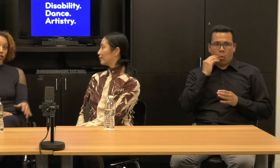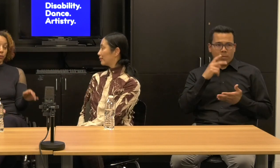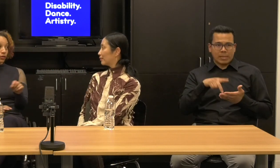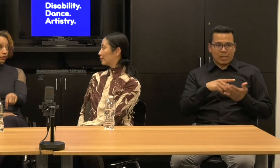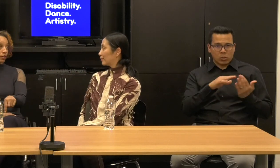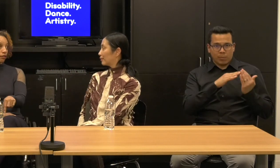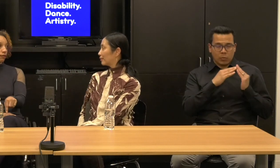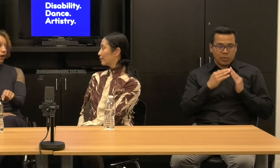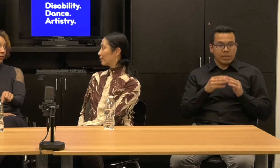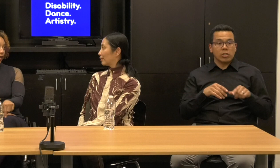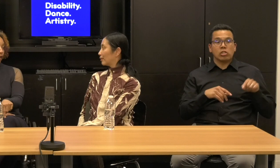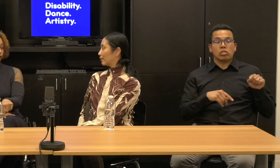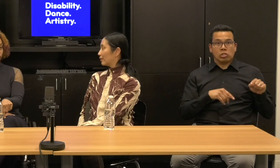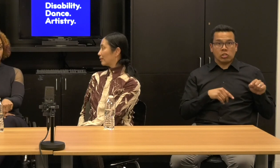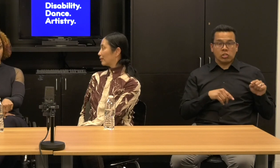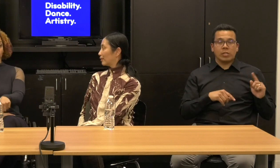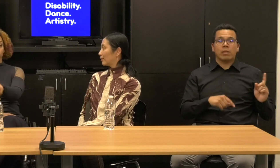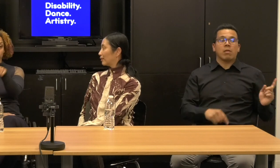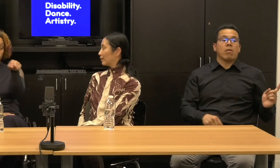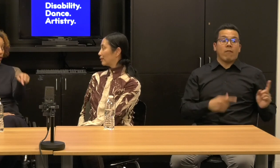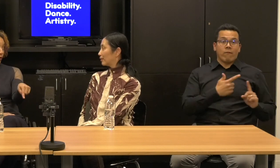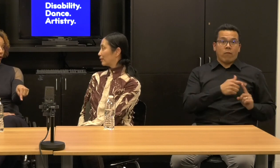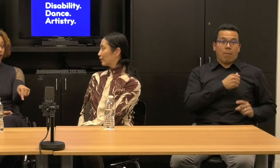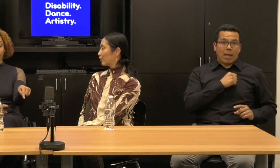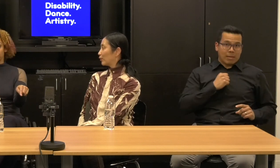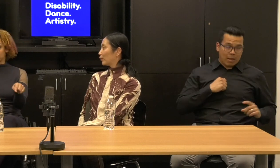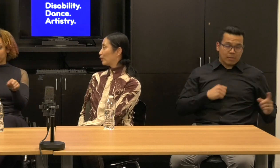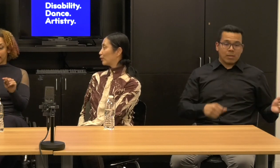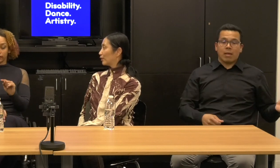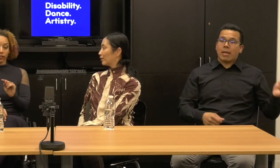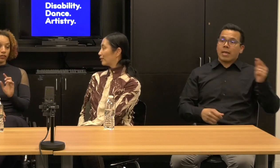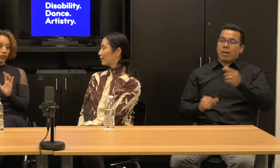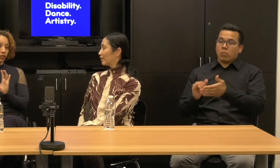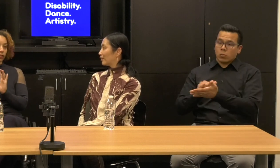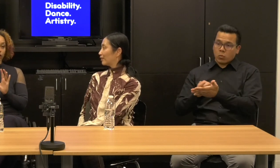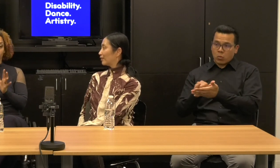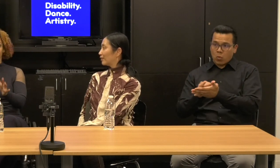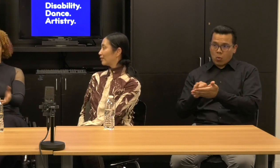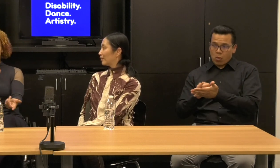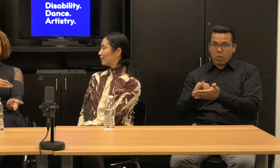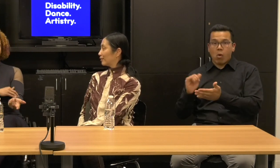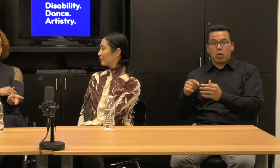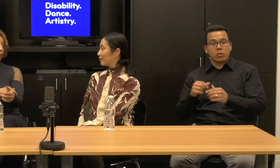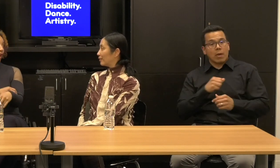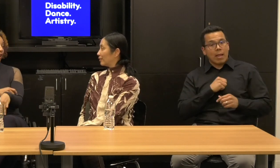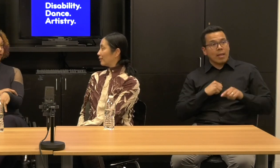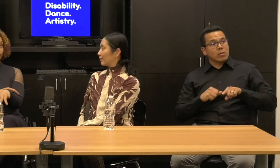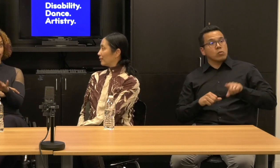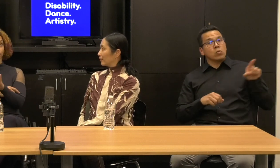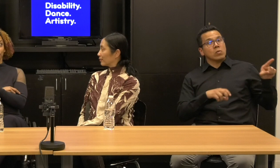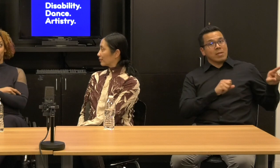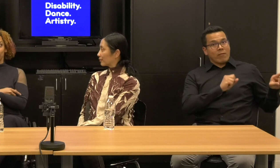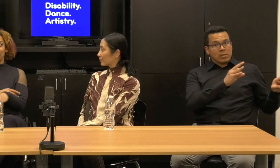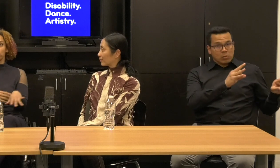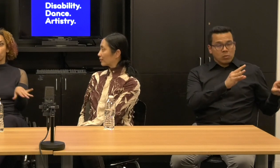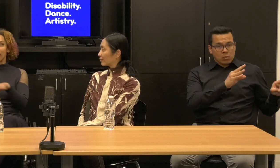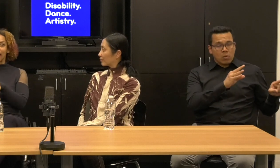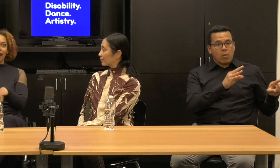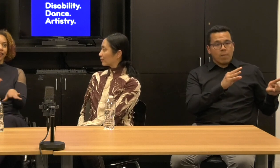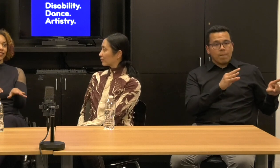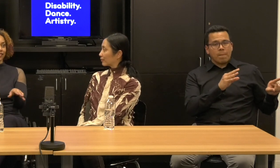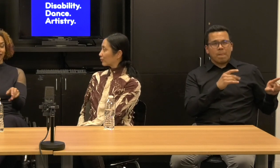She commuted from Atlanta to New York and from Atlanta to San Francisco we had a warehouse